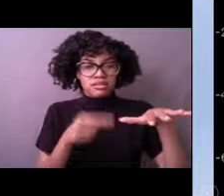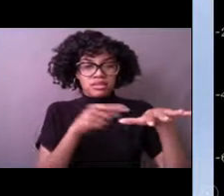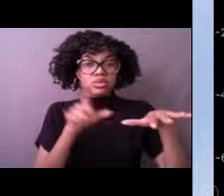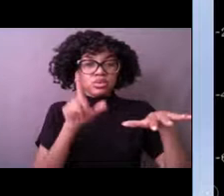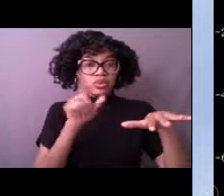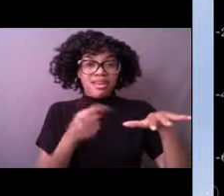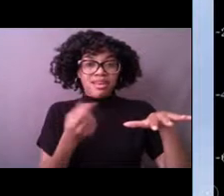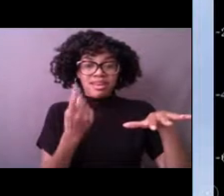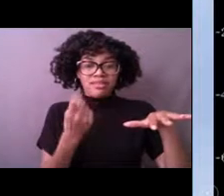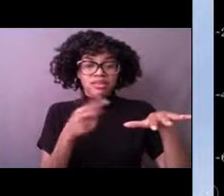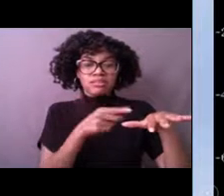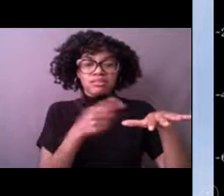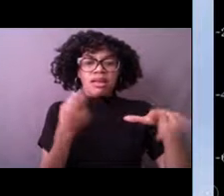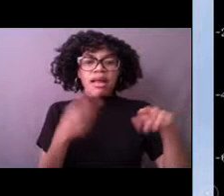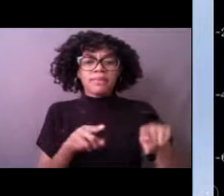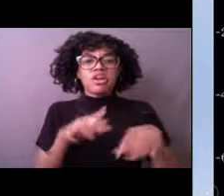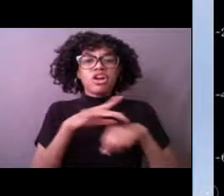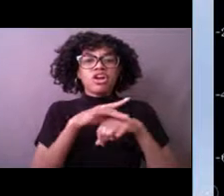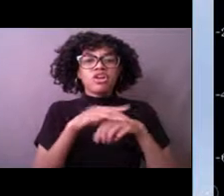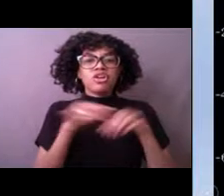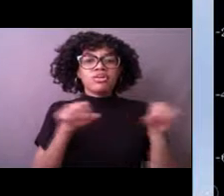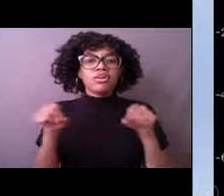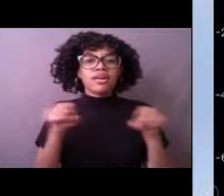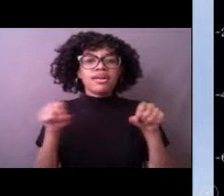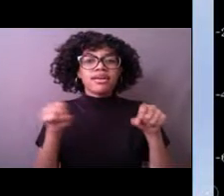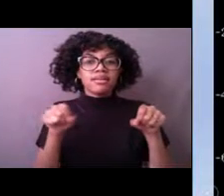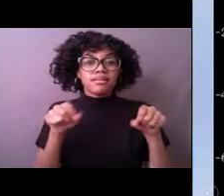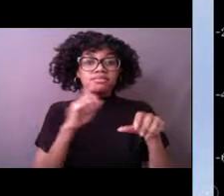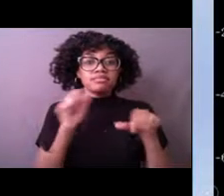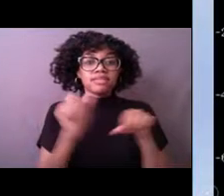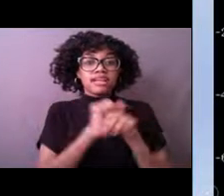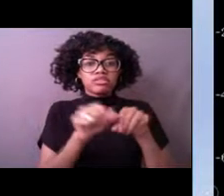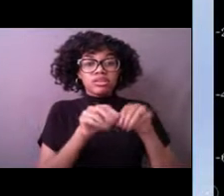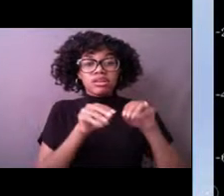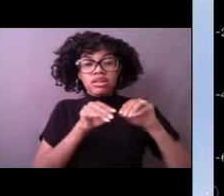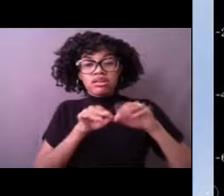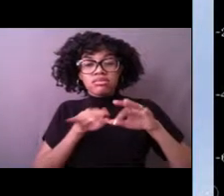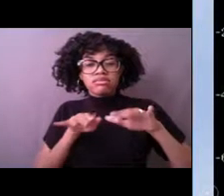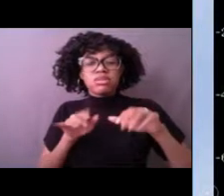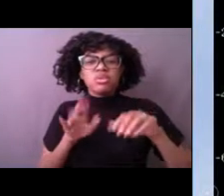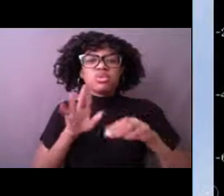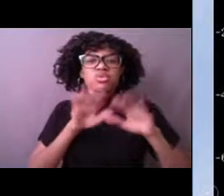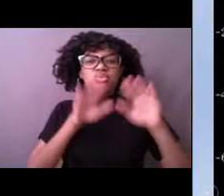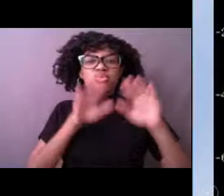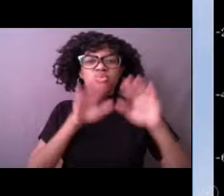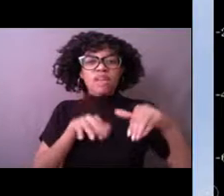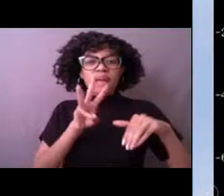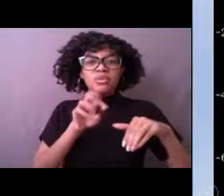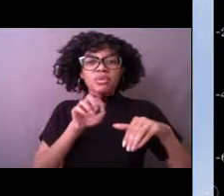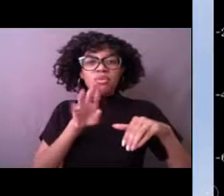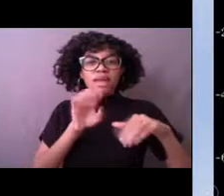which caused a tsunami wave to propagate or spread, as you see here, across the Pacific Ocean